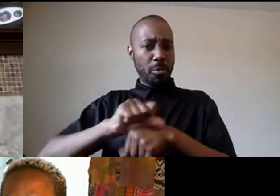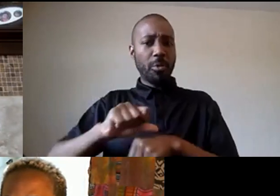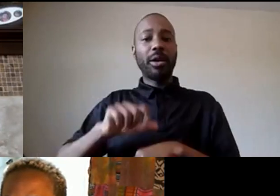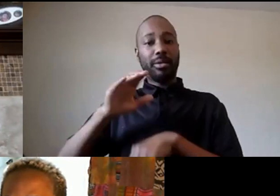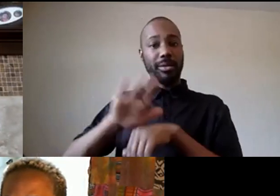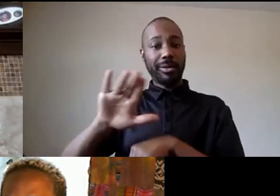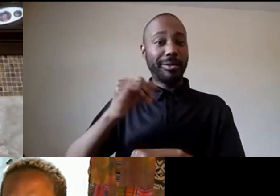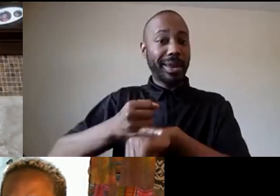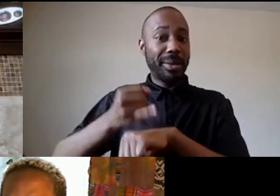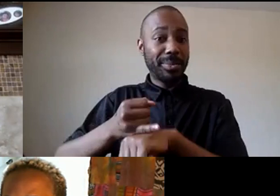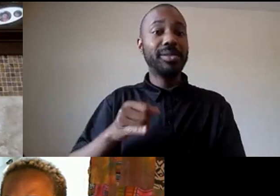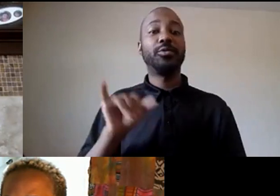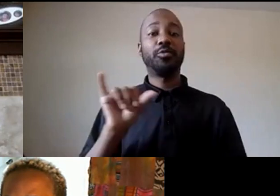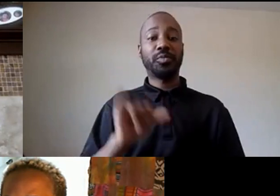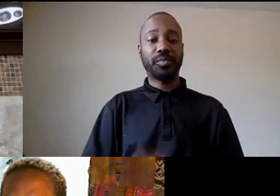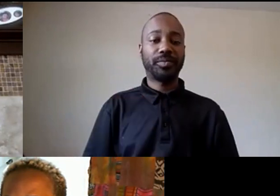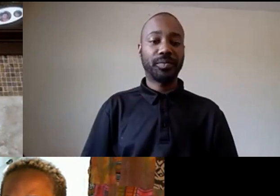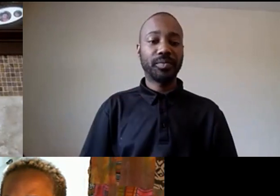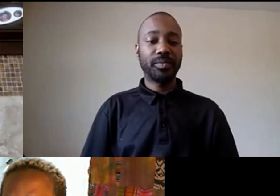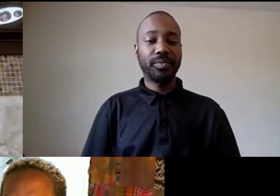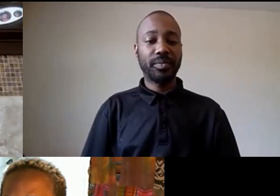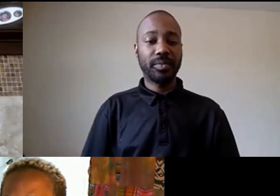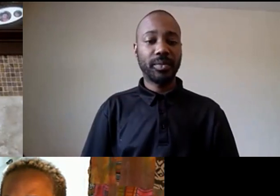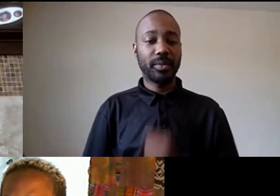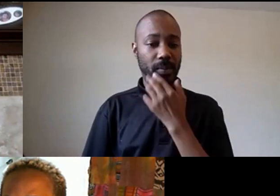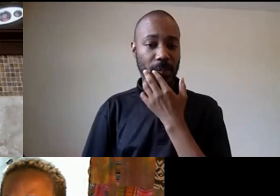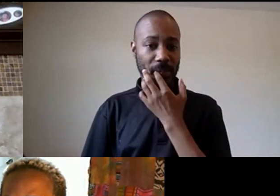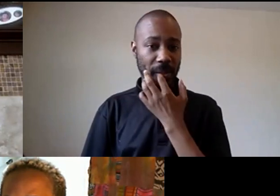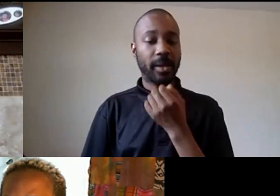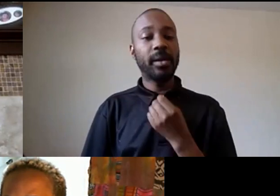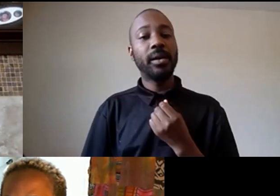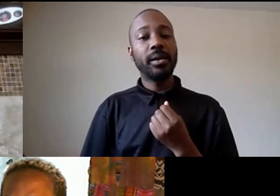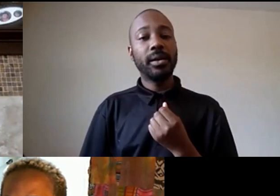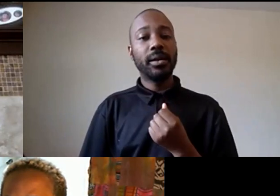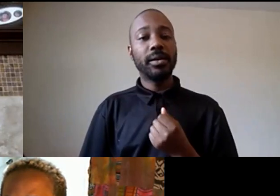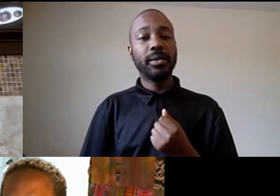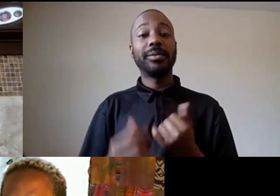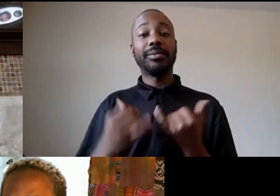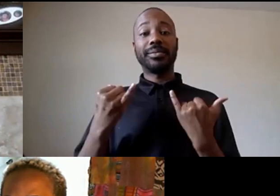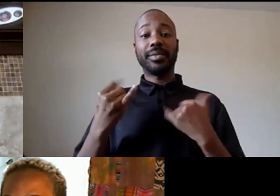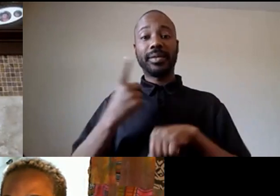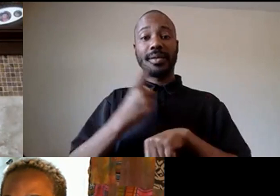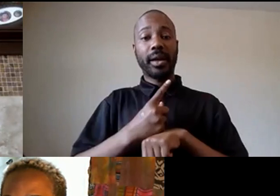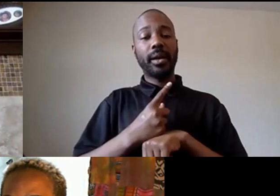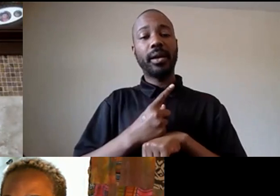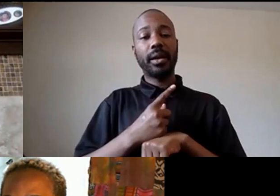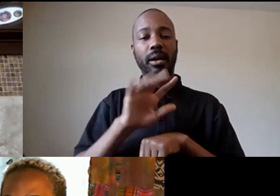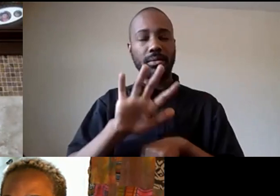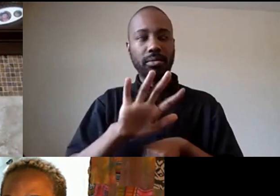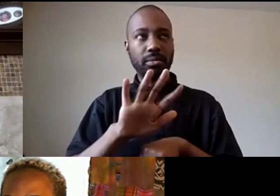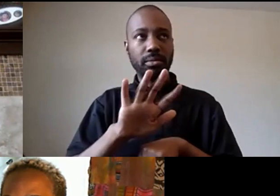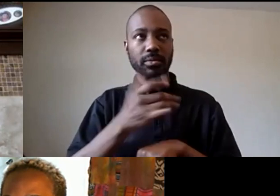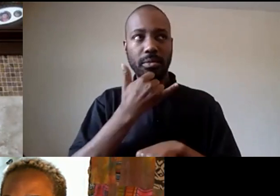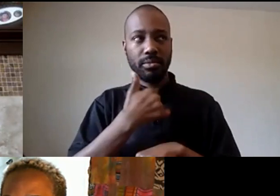as soon as his oh here we go um so today oh that's tomorrow let me see